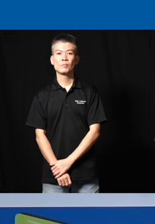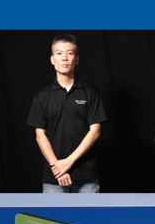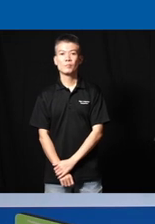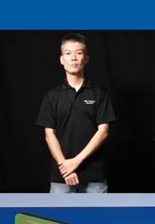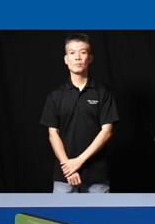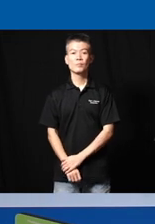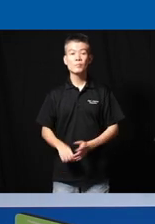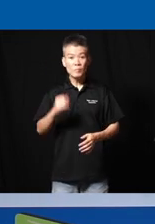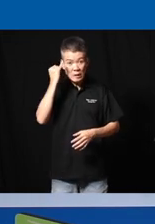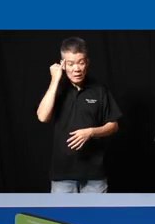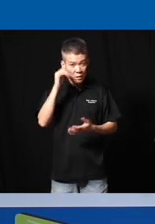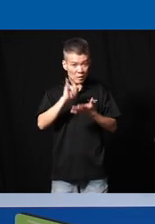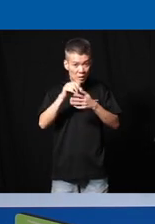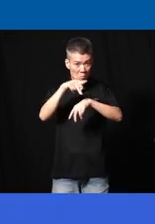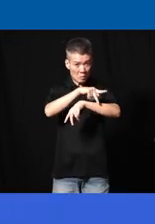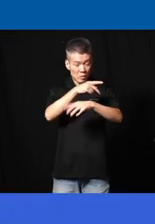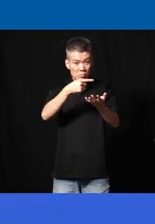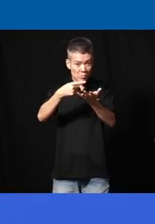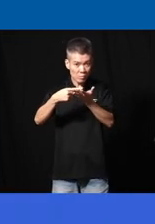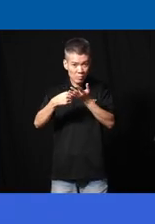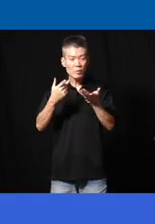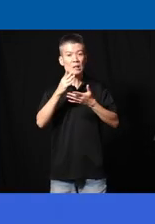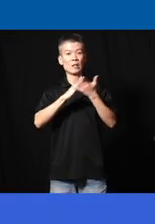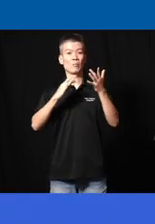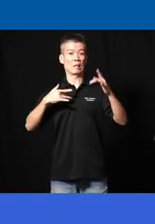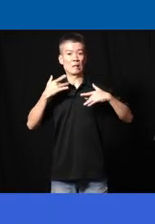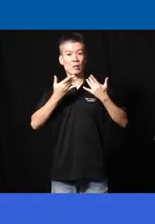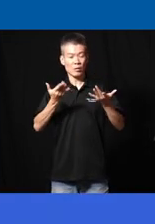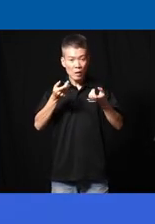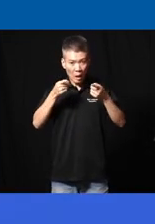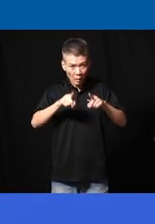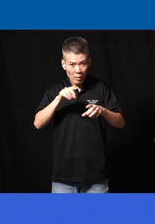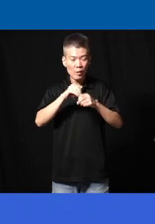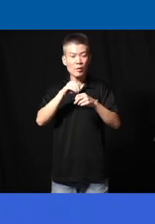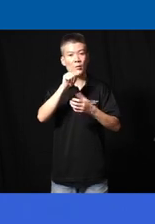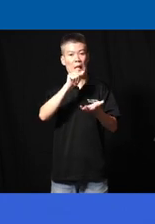the idea of this panel is to discuss some of the exciting things happening in Academia and